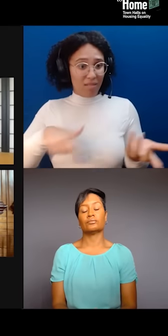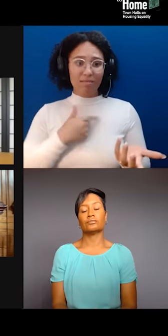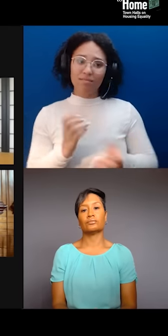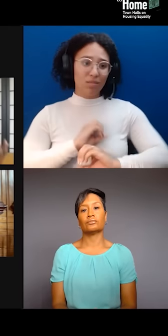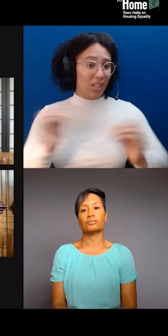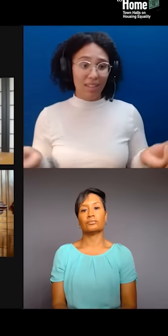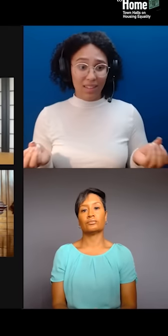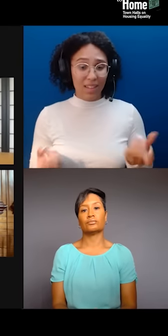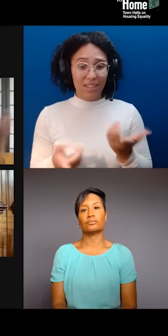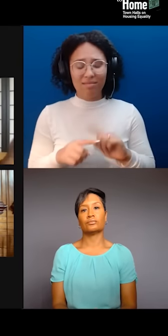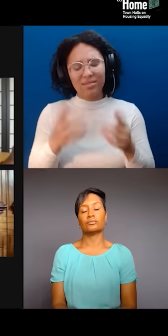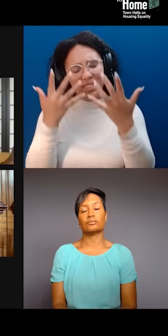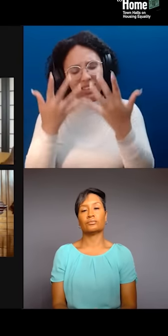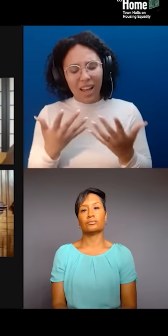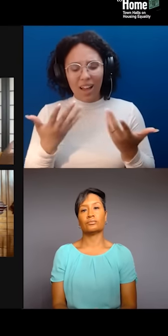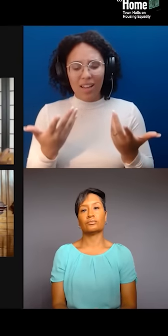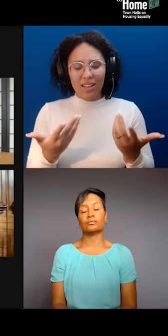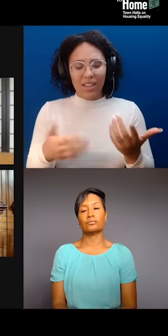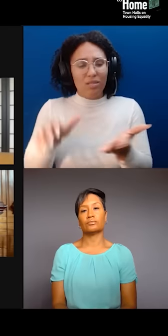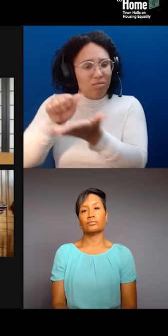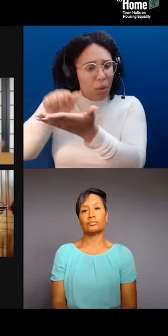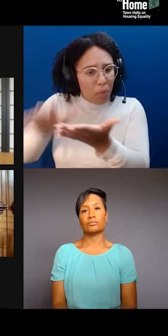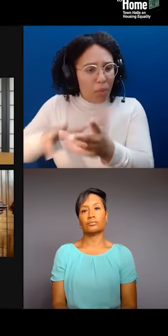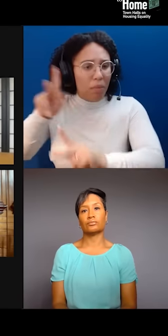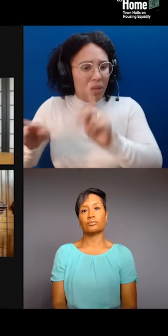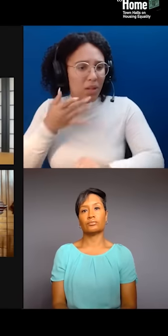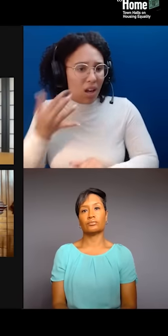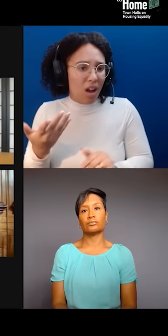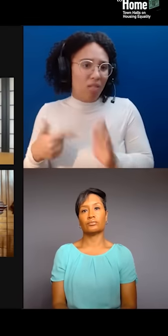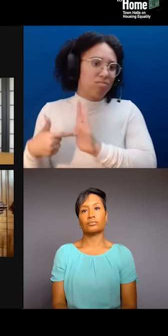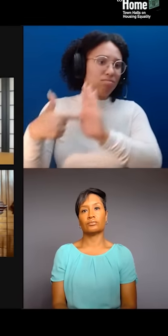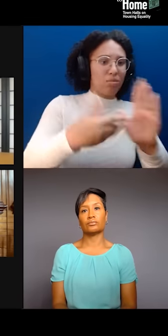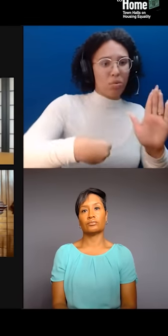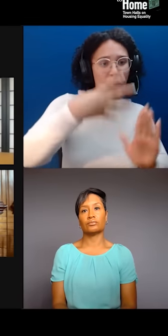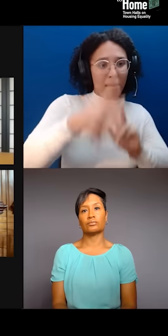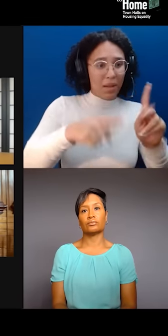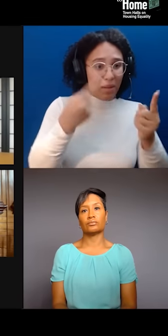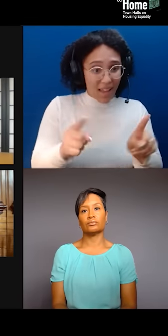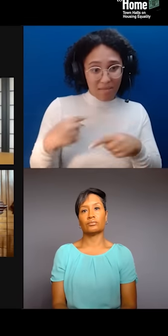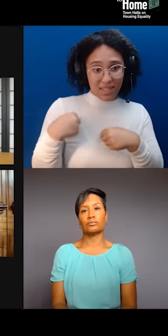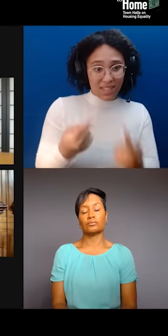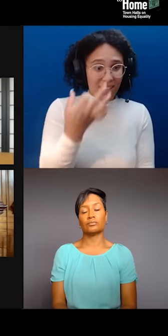has been going on since 1492, we're seeing it again today. We're seeing it, you know, in Los Sures.